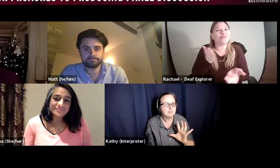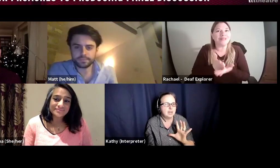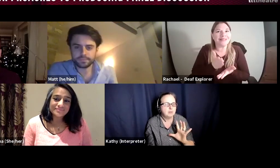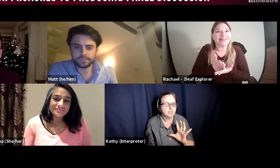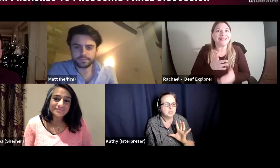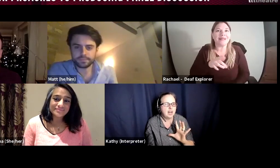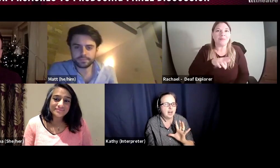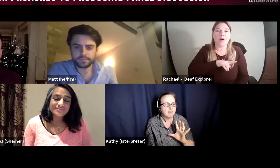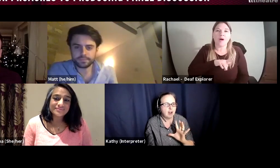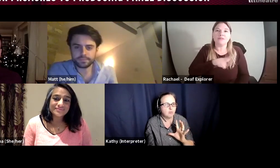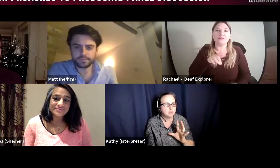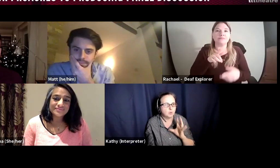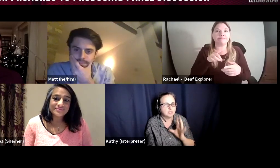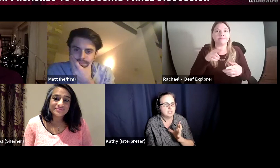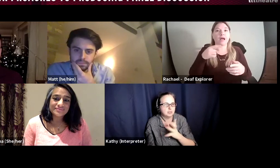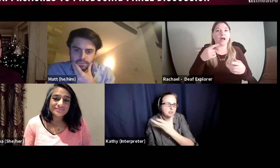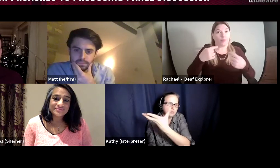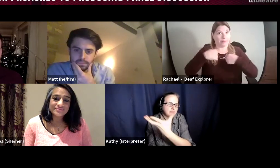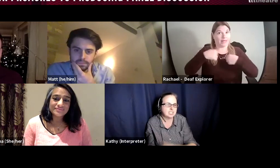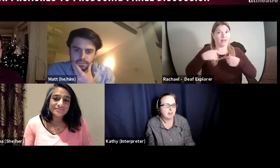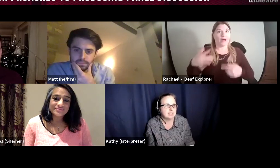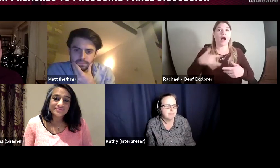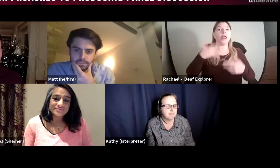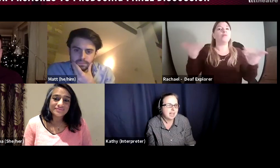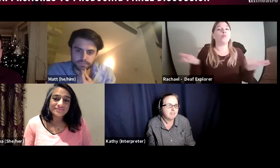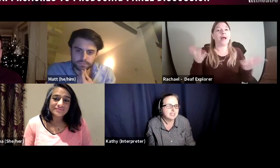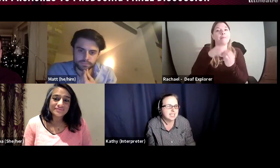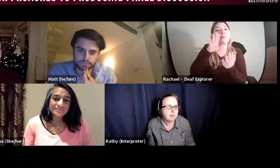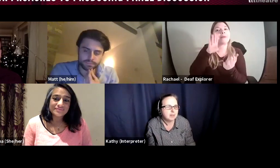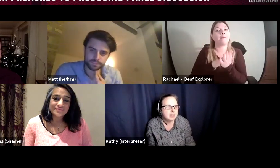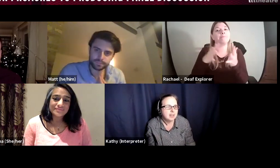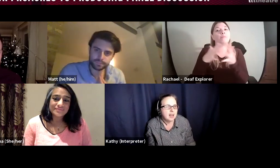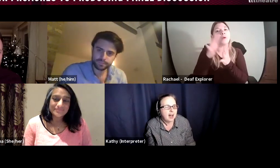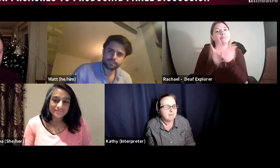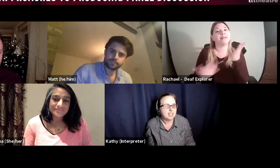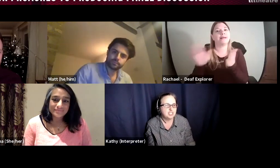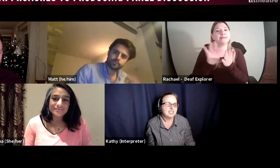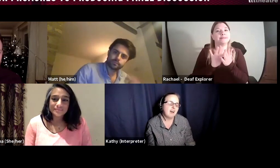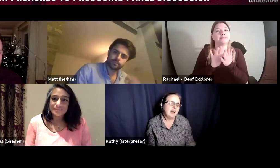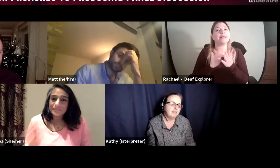producer and I have always wanted to using Matt's phrase "Make events happen" I should say I live in